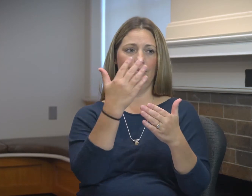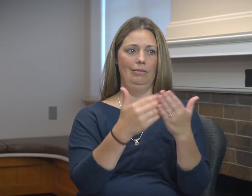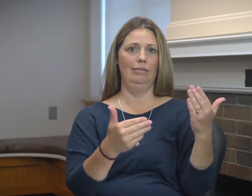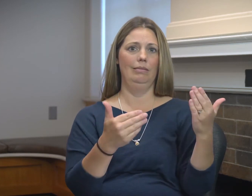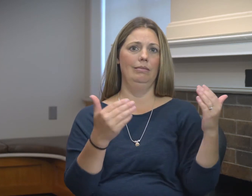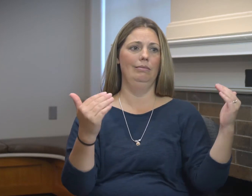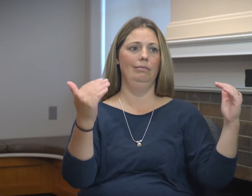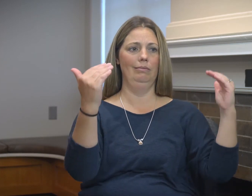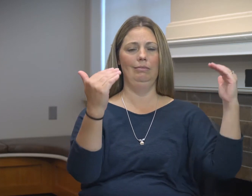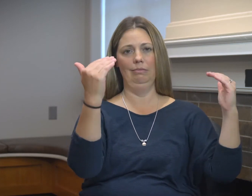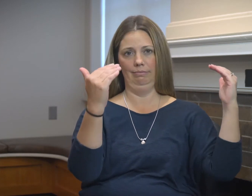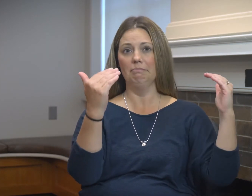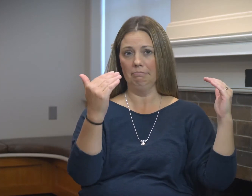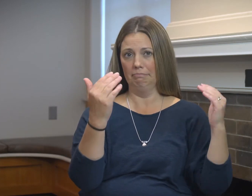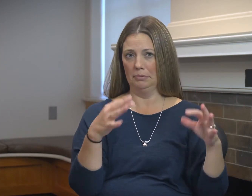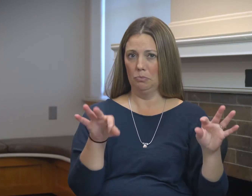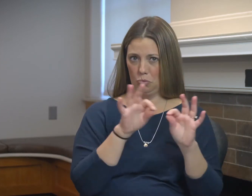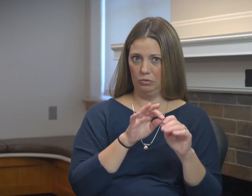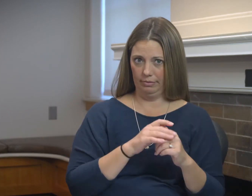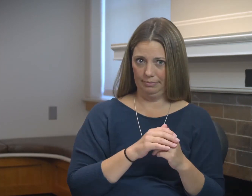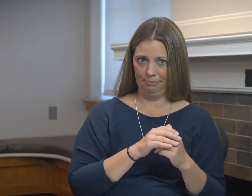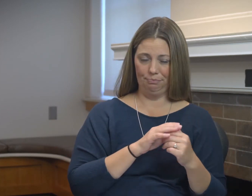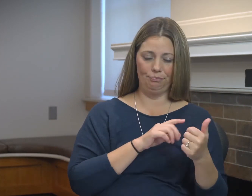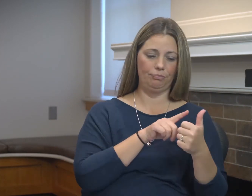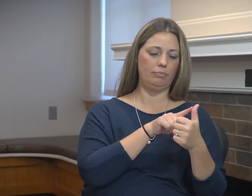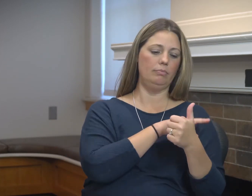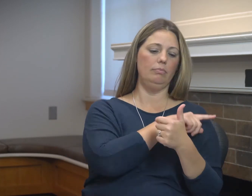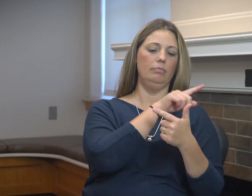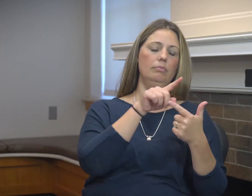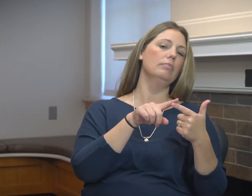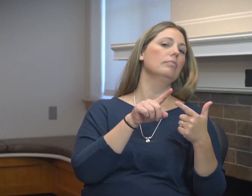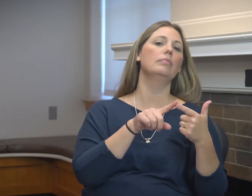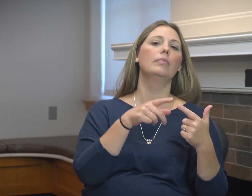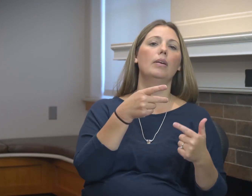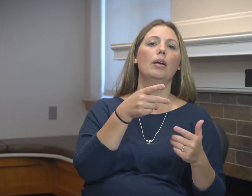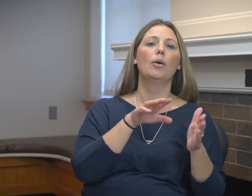and support that as well this year so it's a good balance of both.